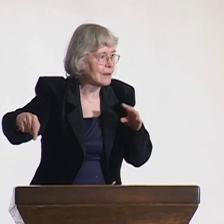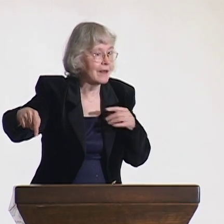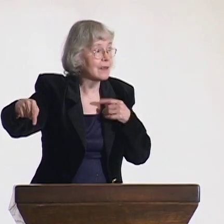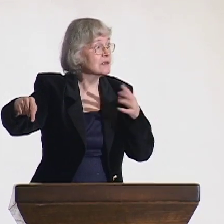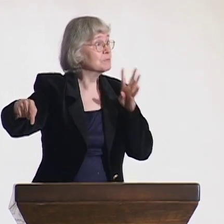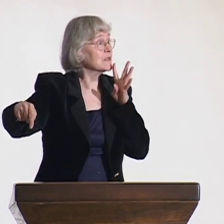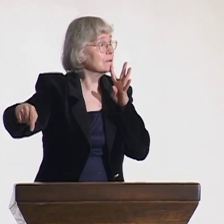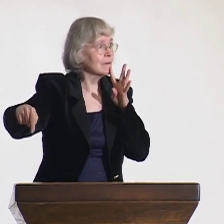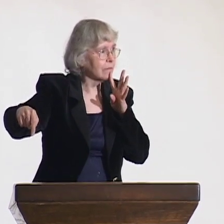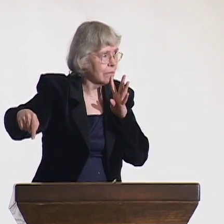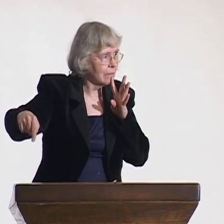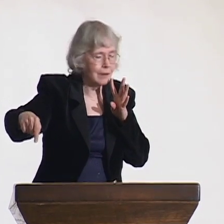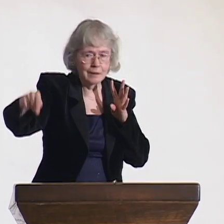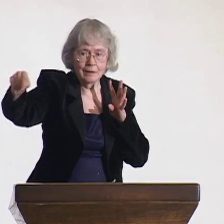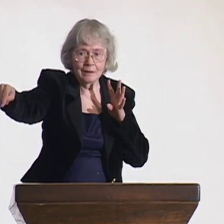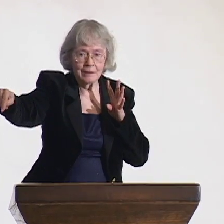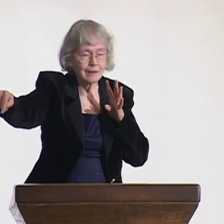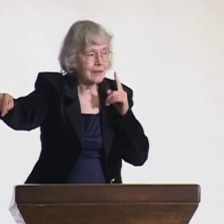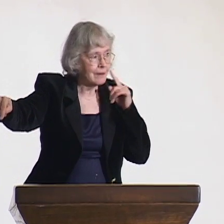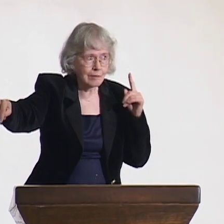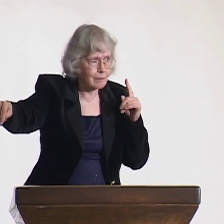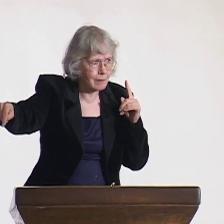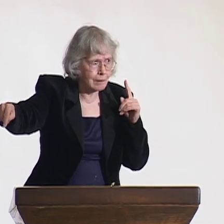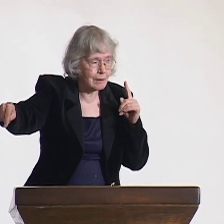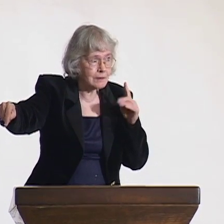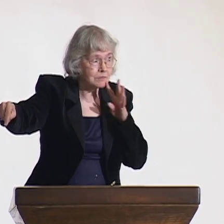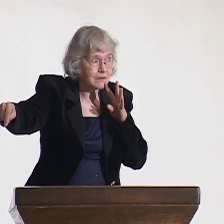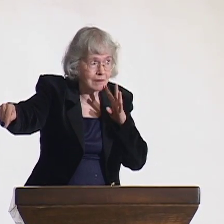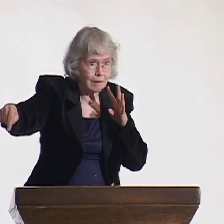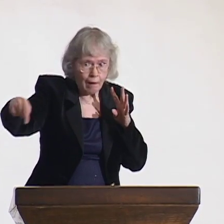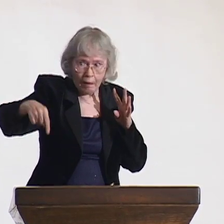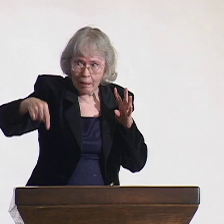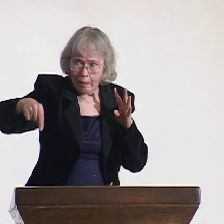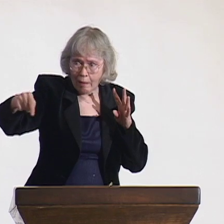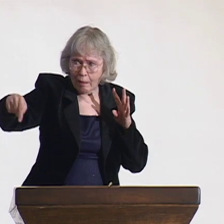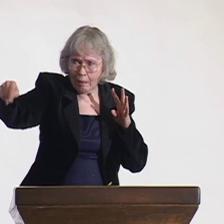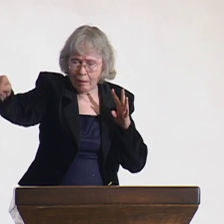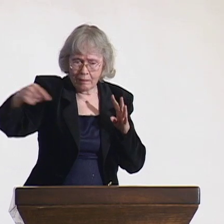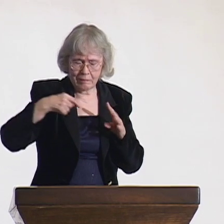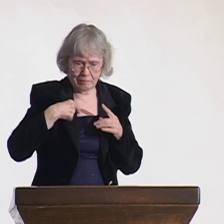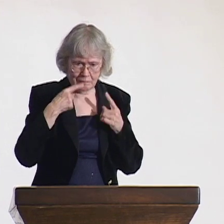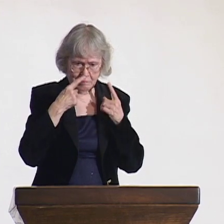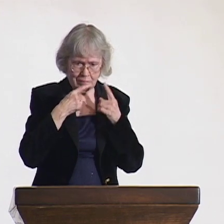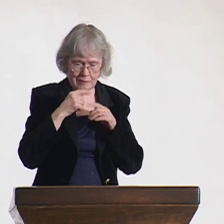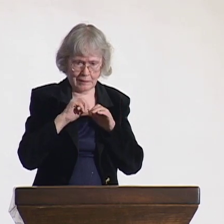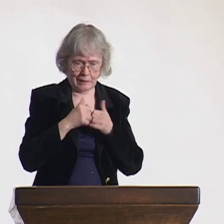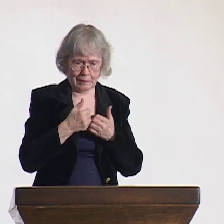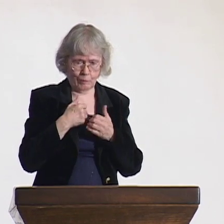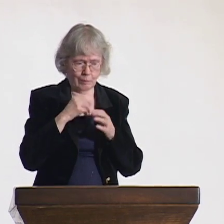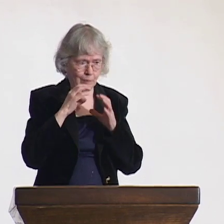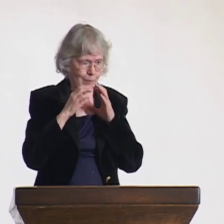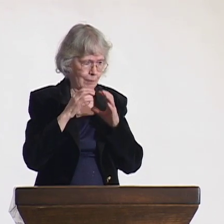Why wasn't I like them? How do they communicate? How do I communicate with them?